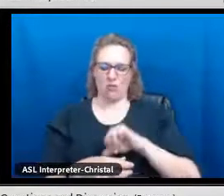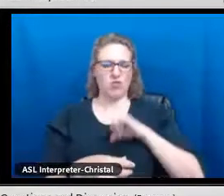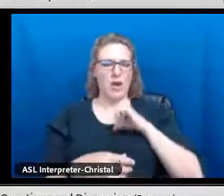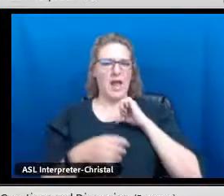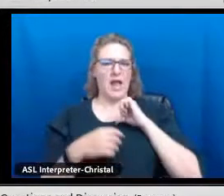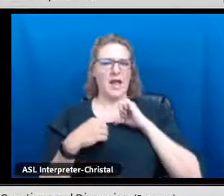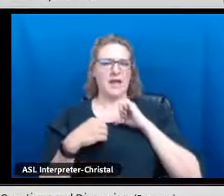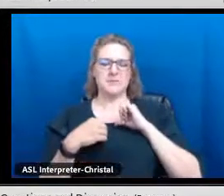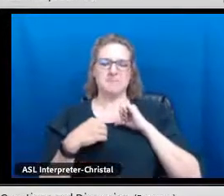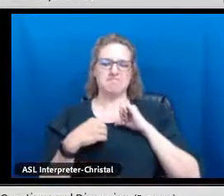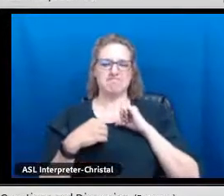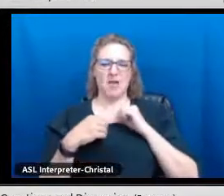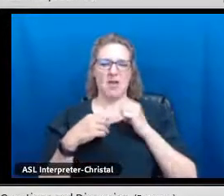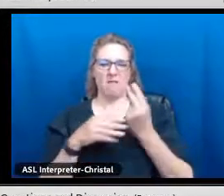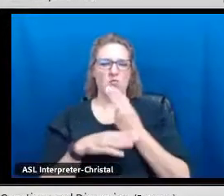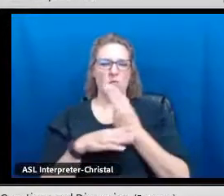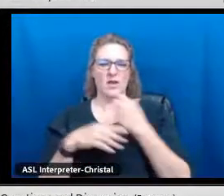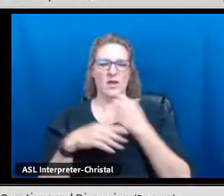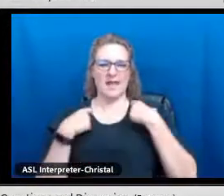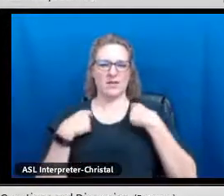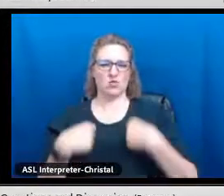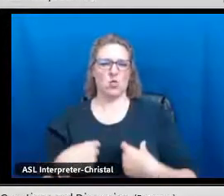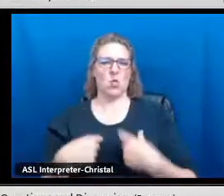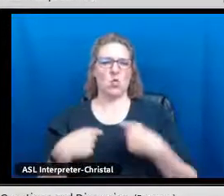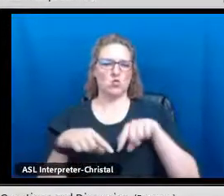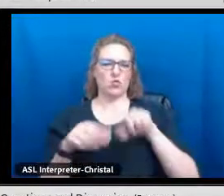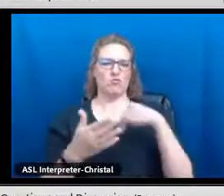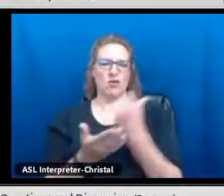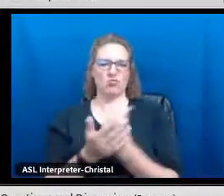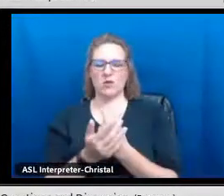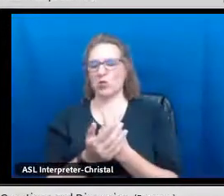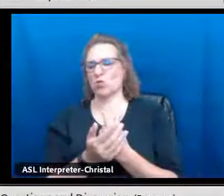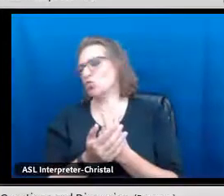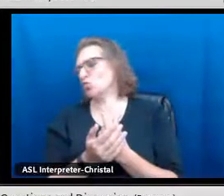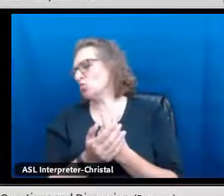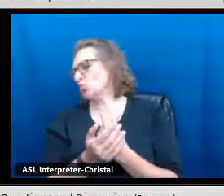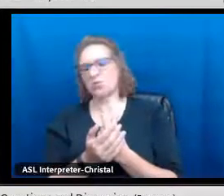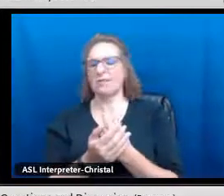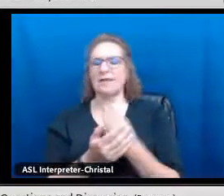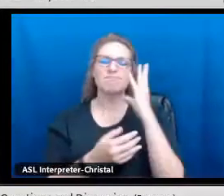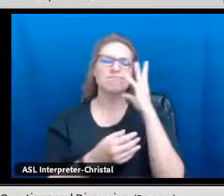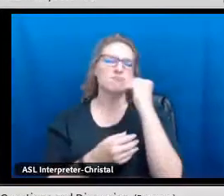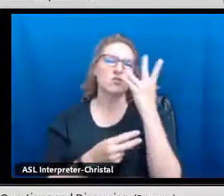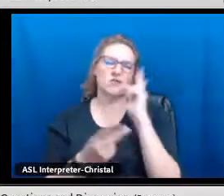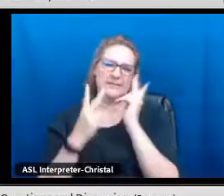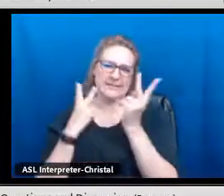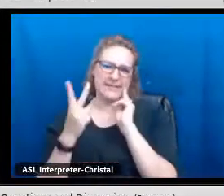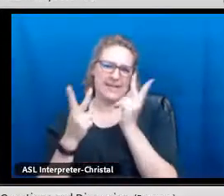how hard they've tried. And when they are actually awarded and they have earned their bilingual seal, the pride